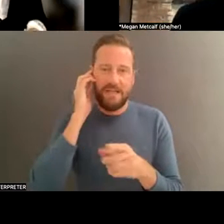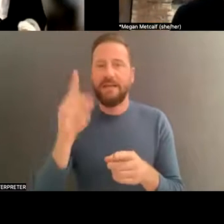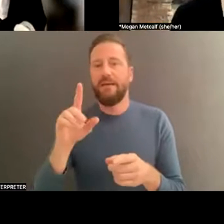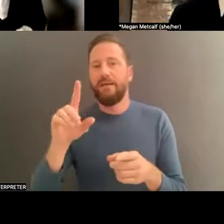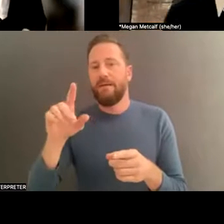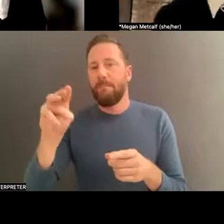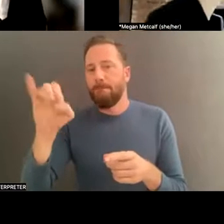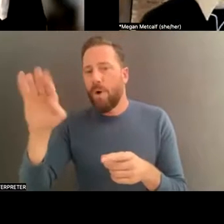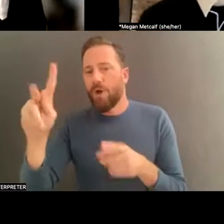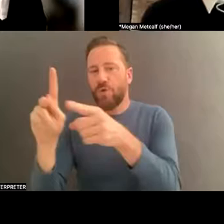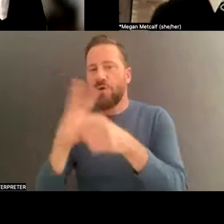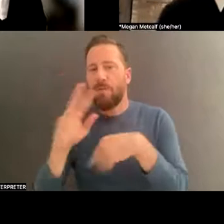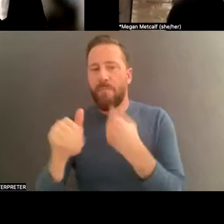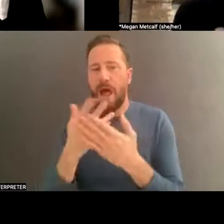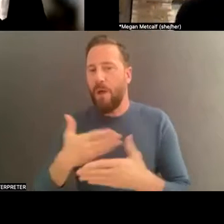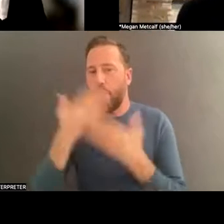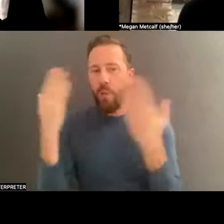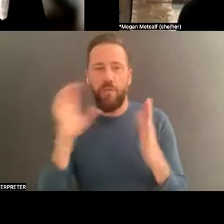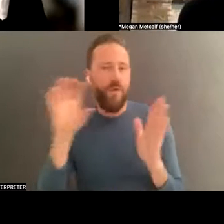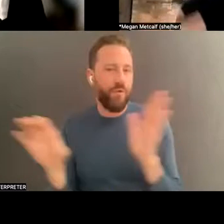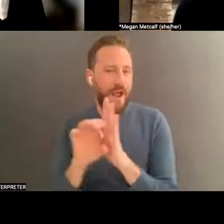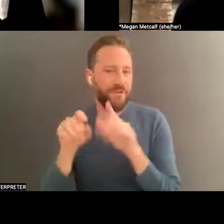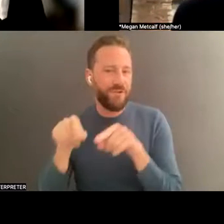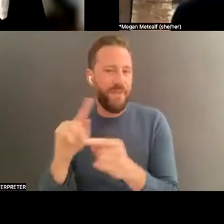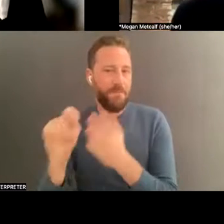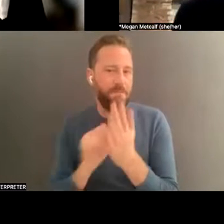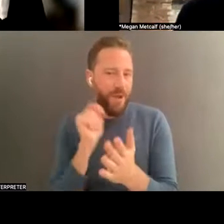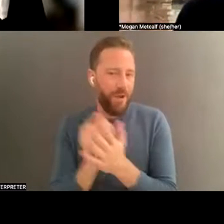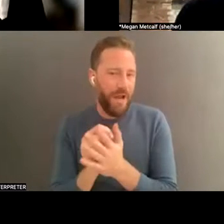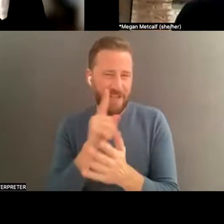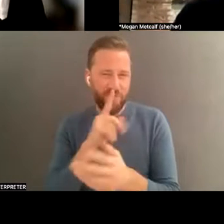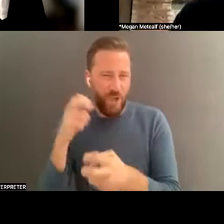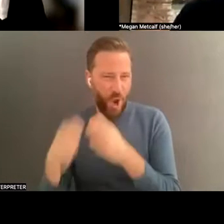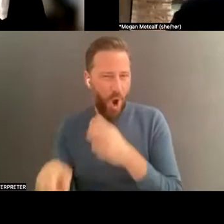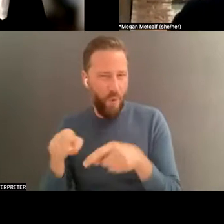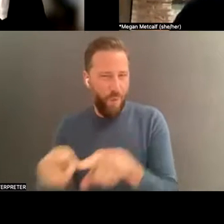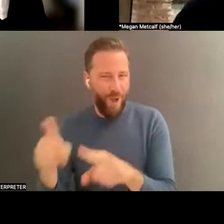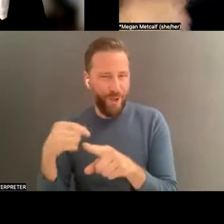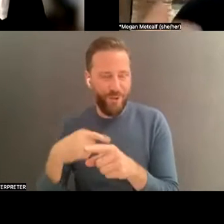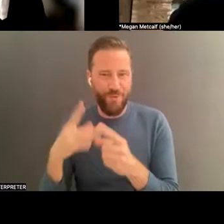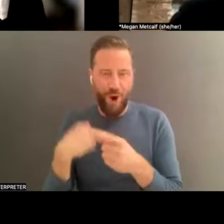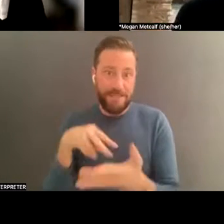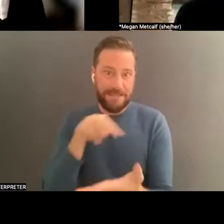period, and it is so hard while you're in the middle of it to be like self-documenting